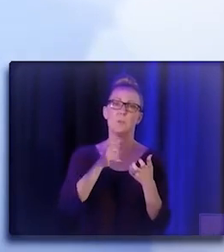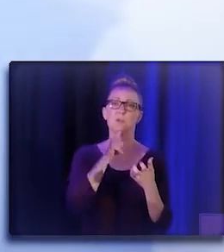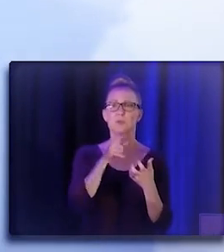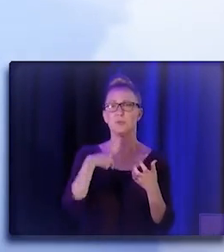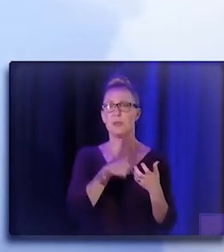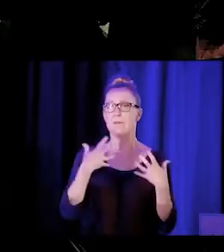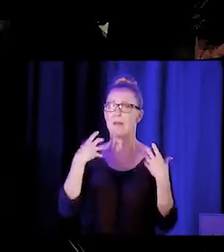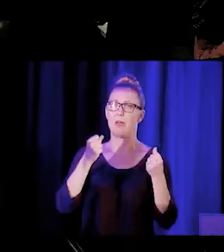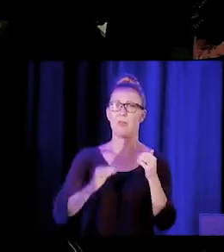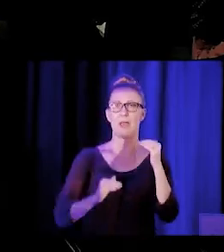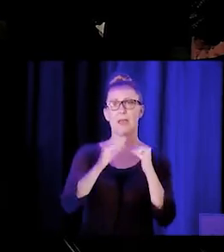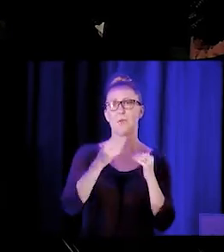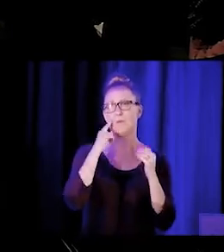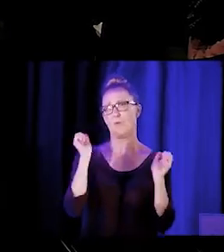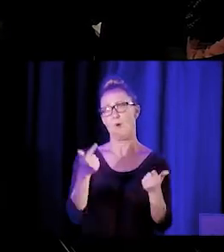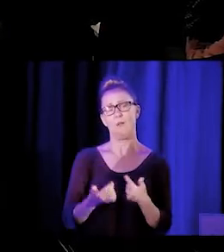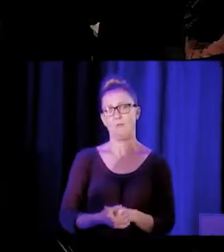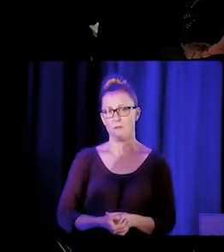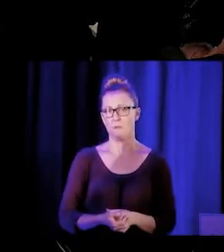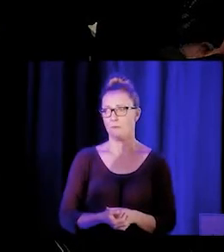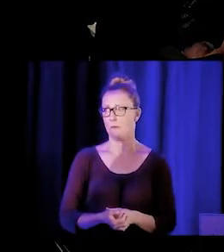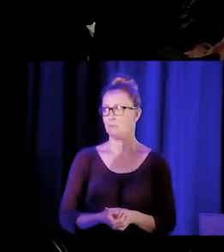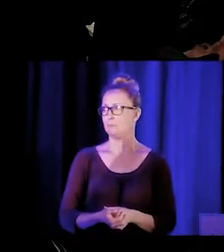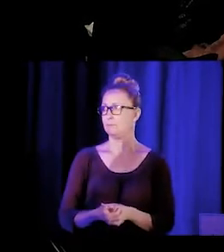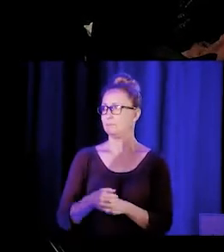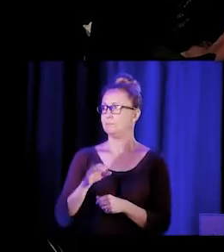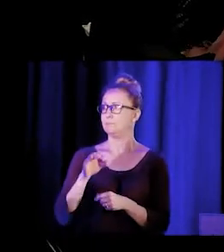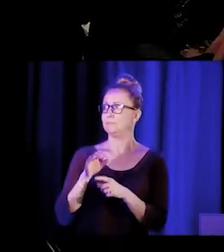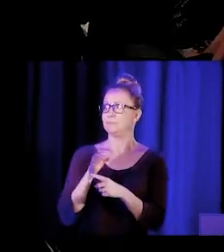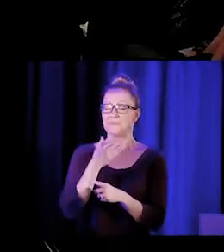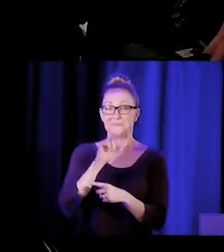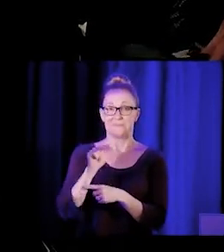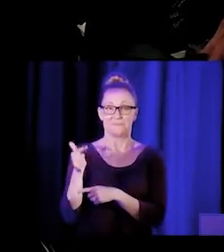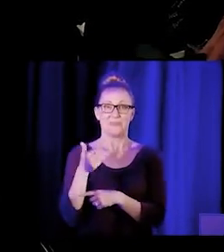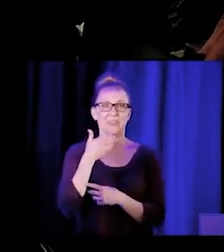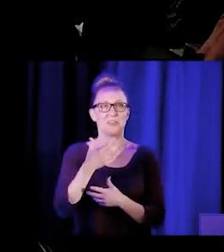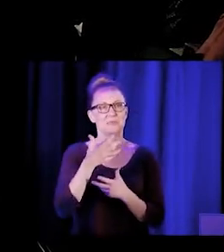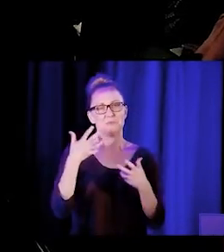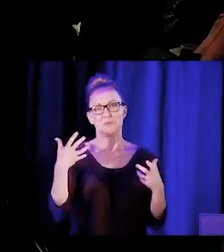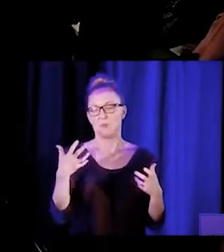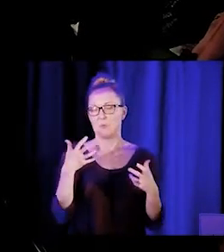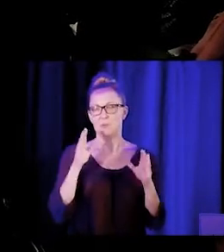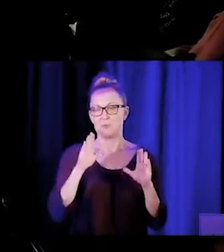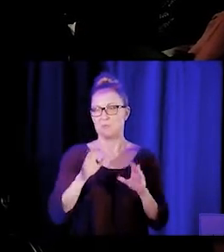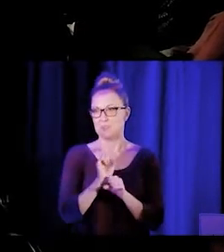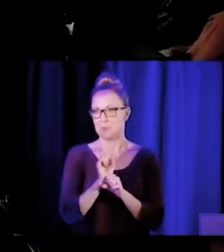Wow, thank you all so much, incredible and amazing work. So I'm going to ask one more of my questions